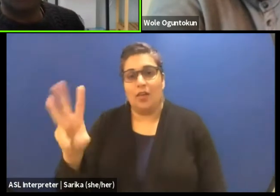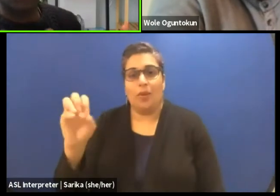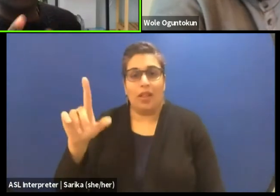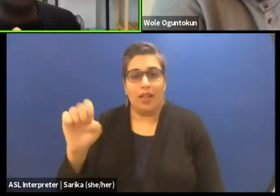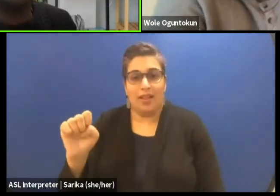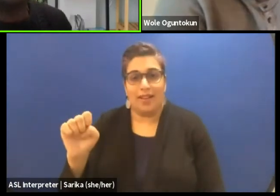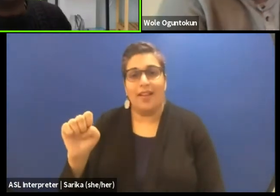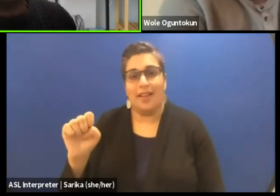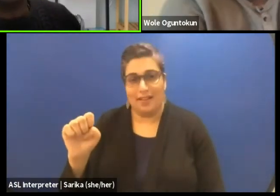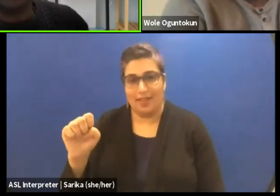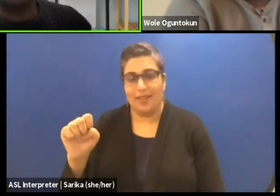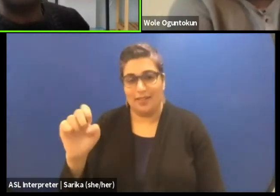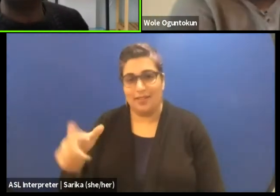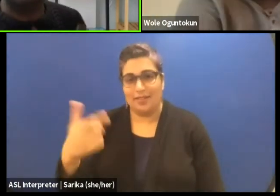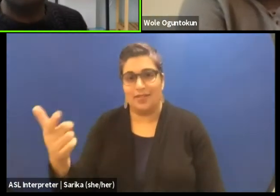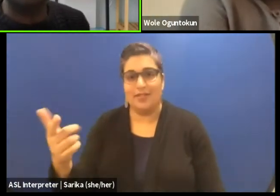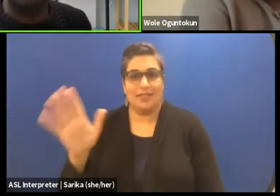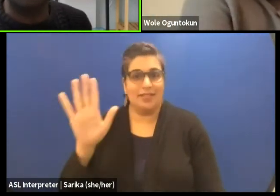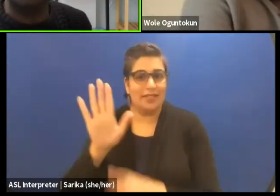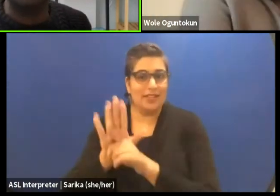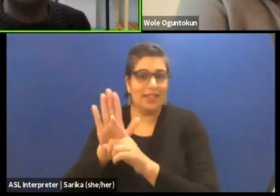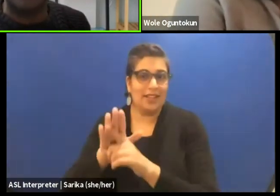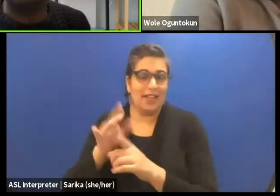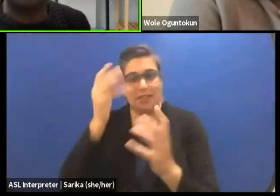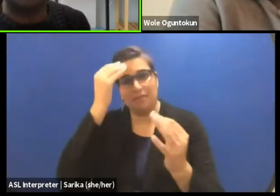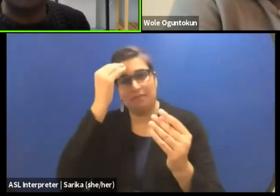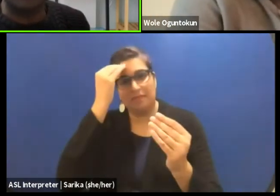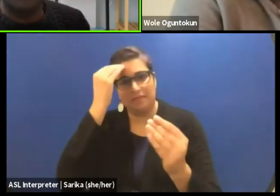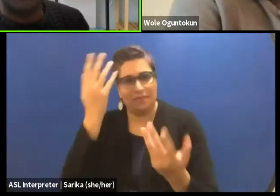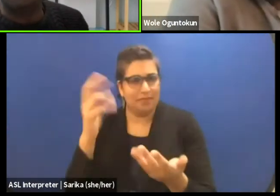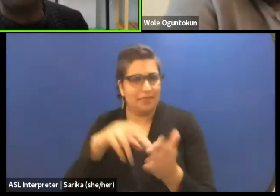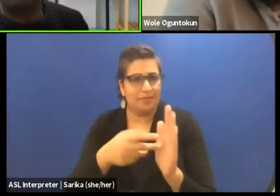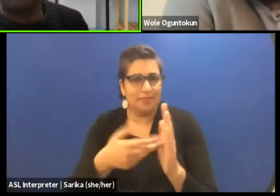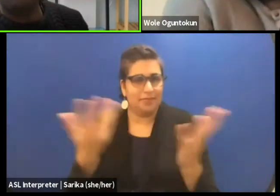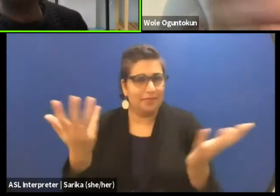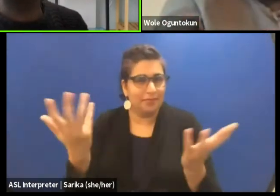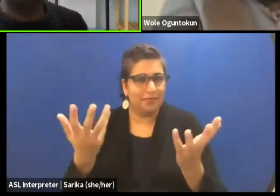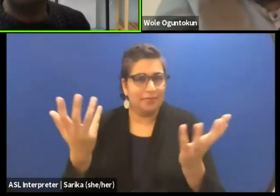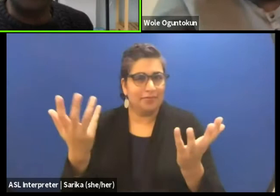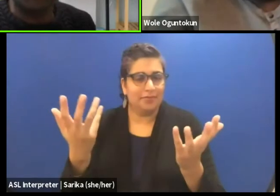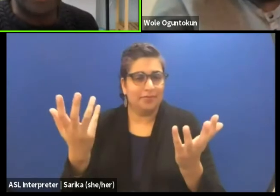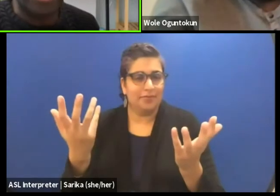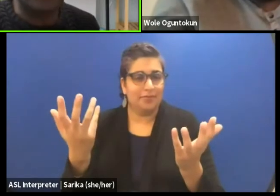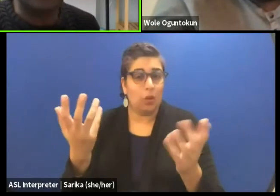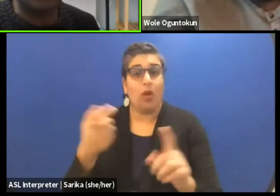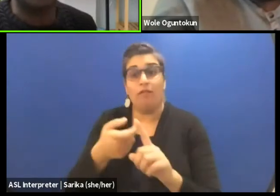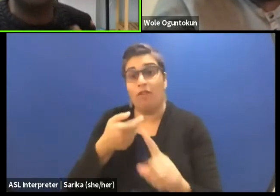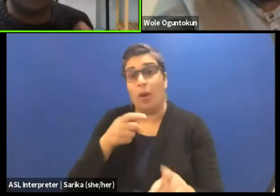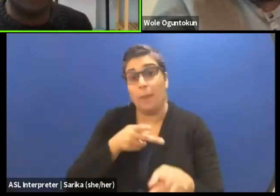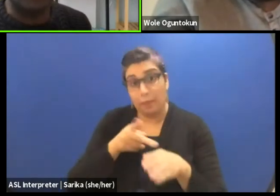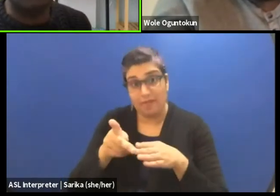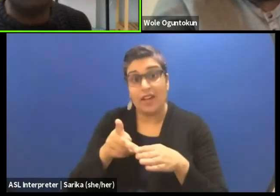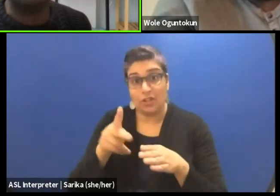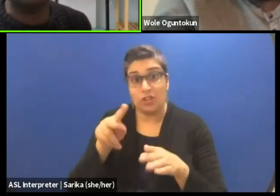to hear his thoughts in terms of what does that mean, both from a professional lens 'cause I know that he's a playwright